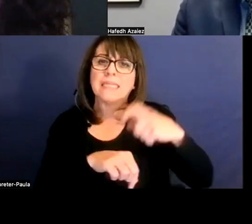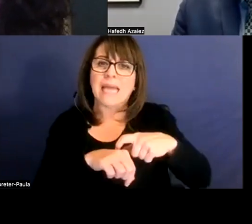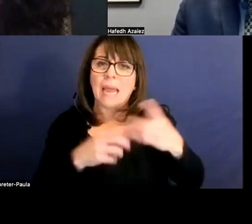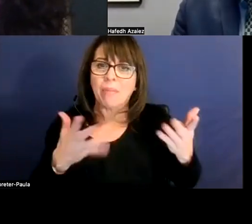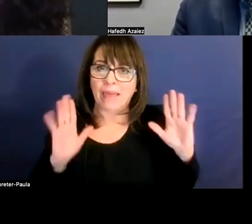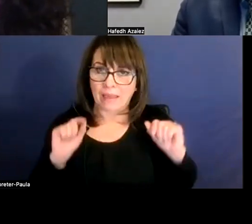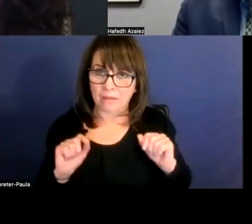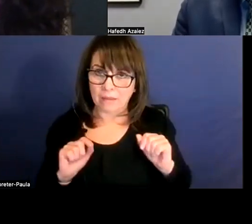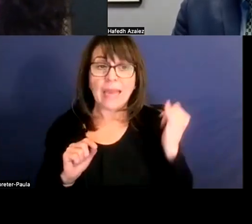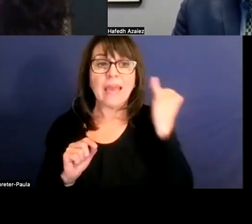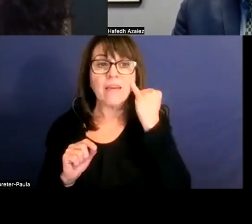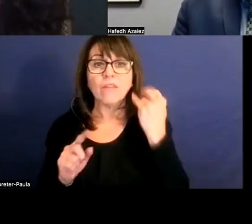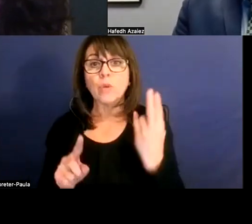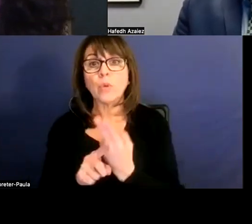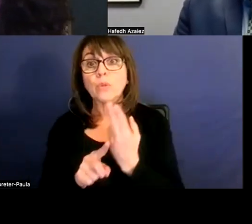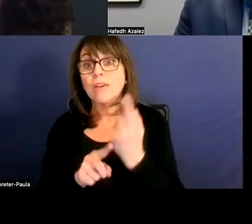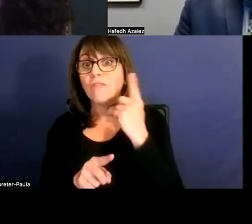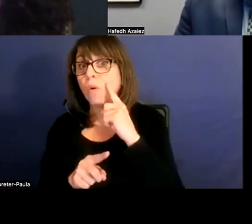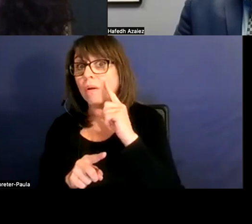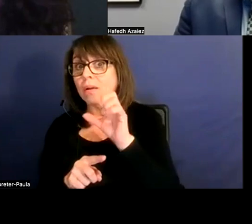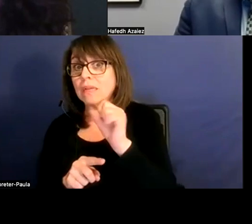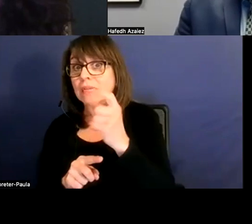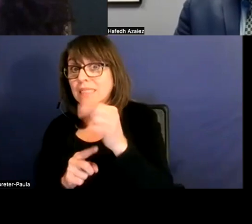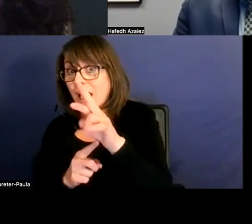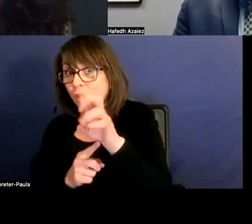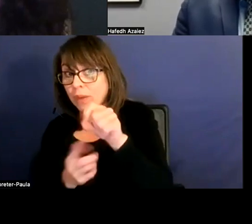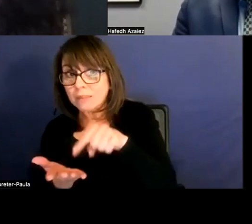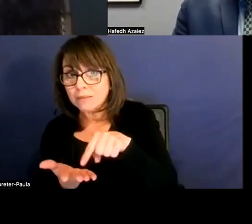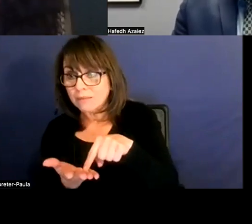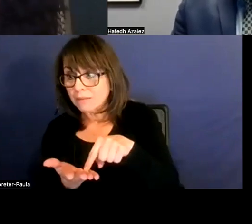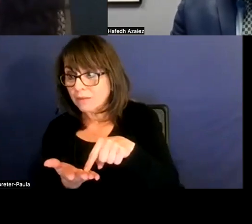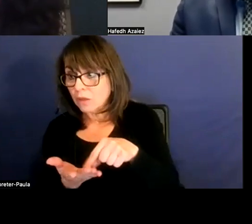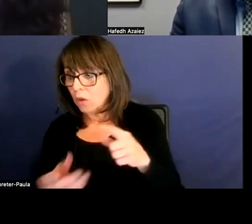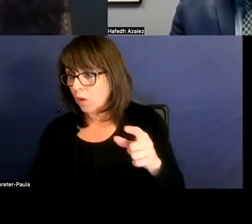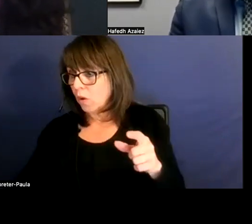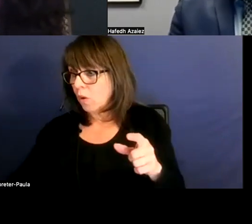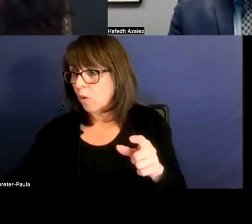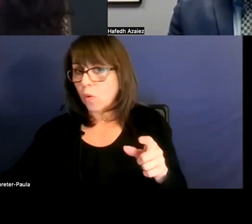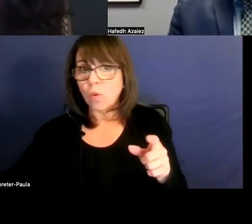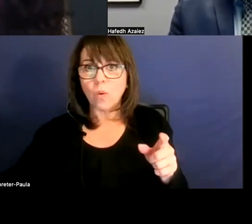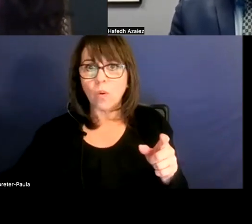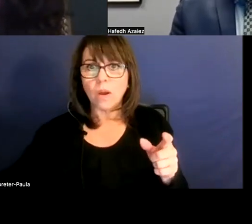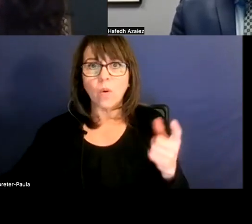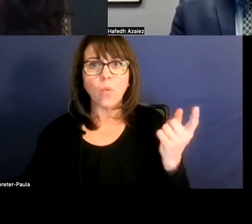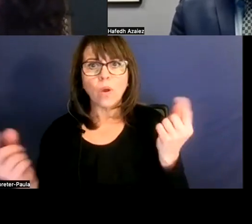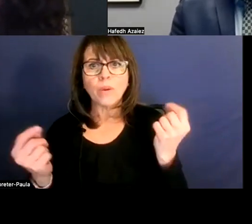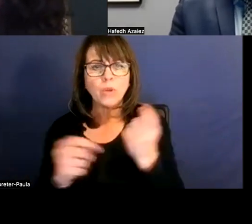if you use it to increase salaries, then you have to make sure that enough... How are we gonna do it the year after and the year after?